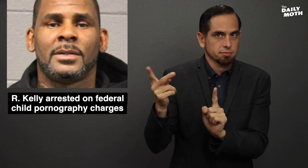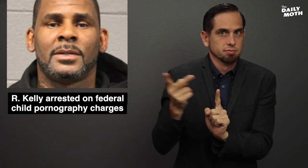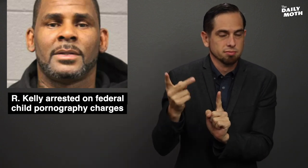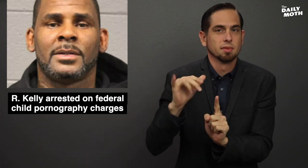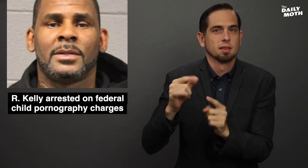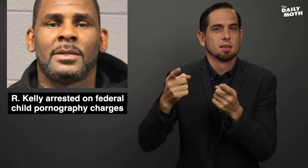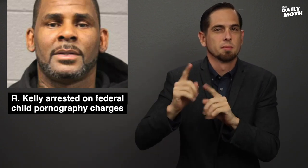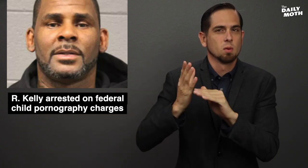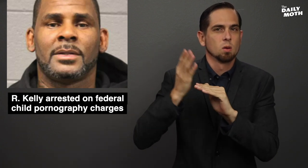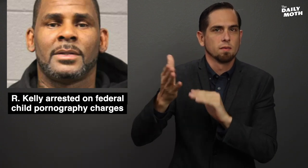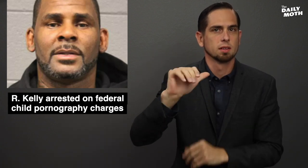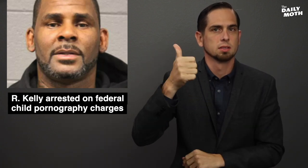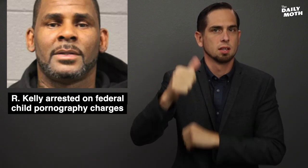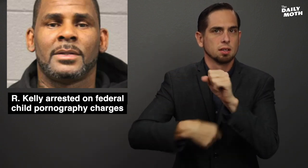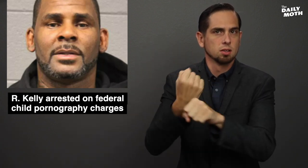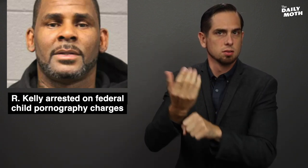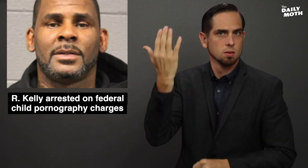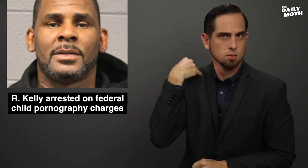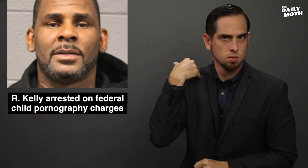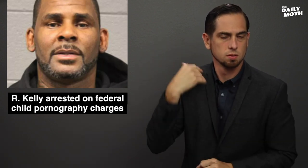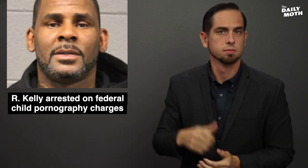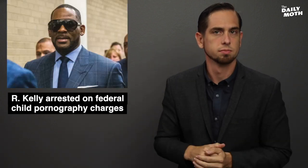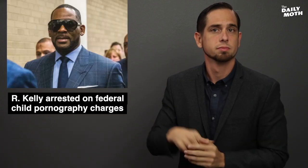over 10 years ago.